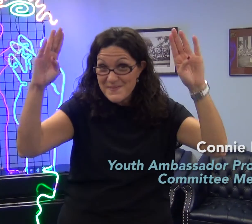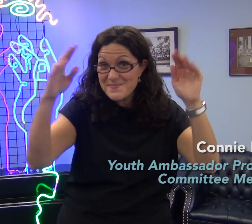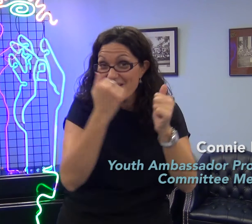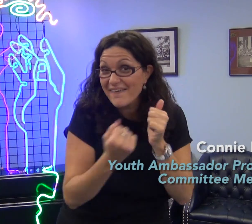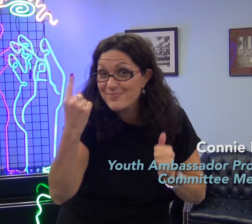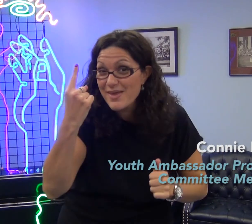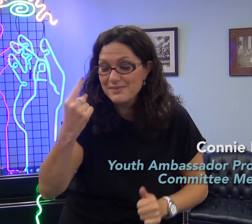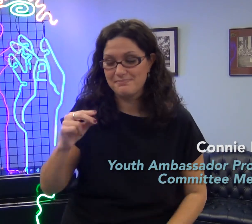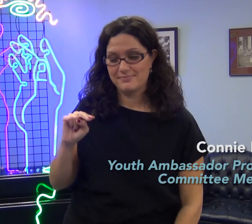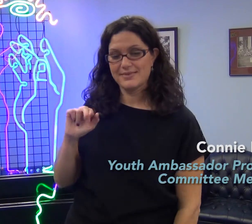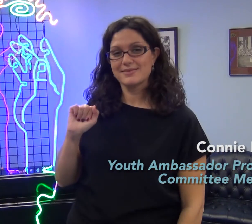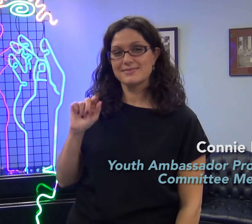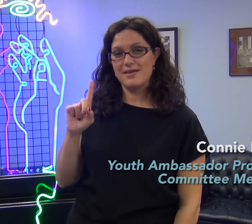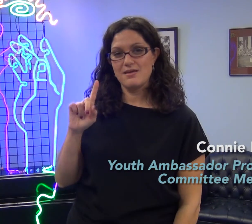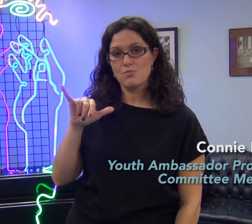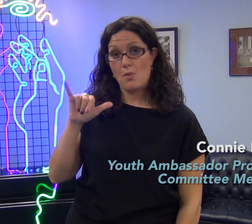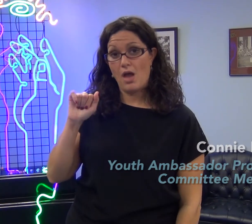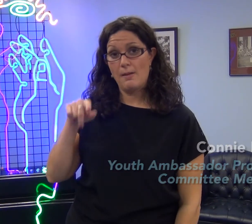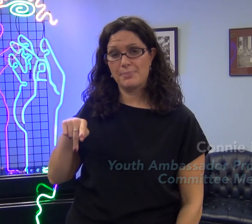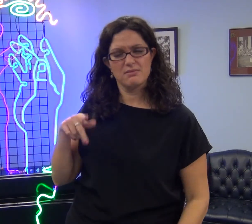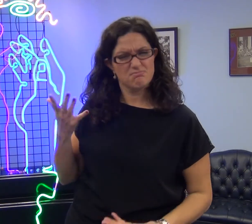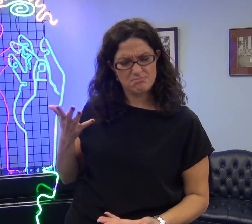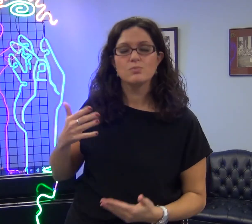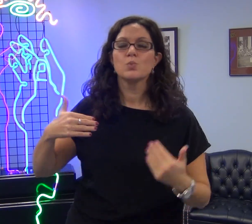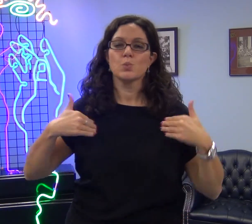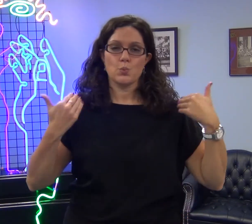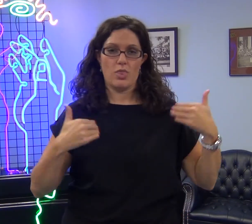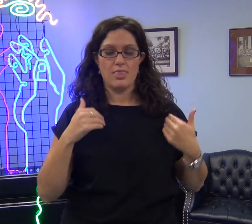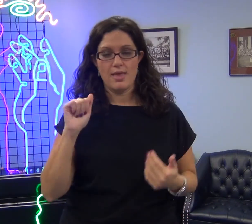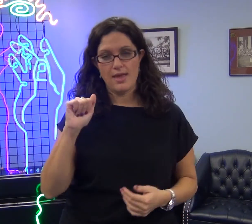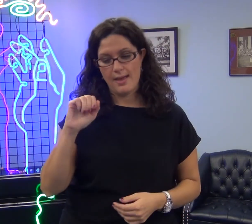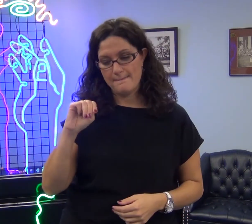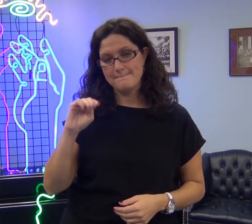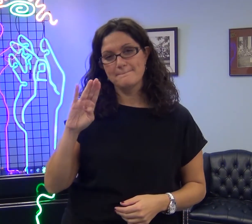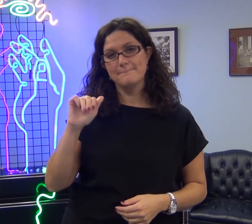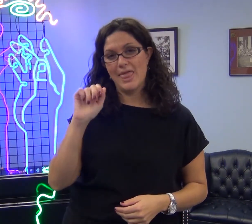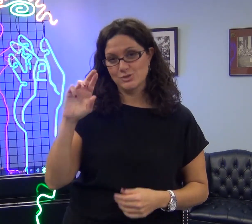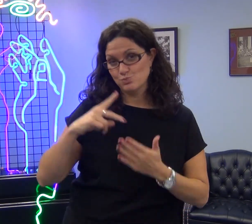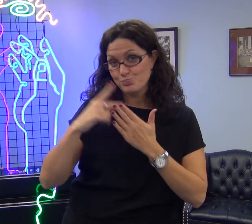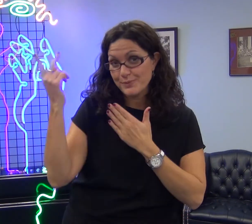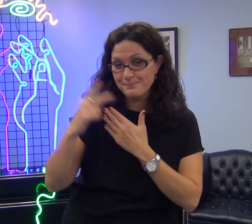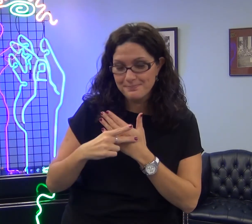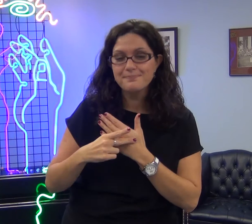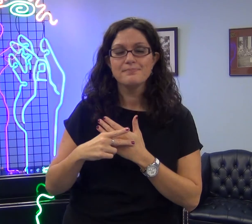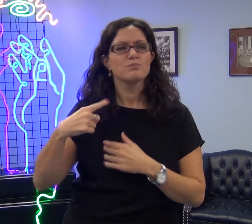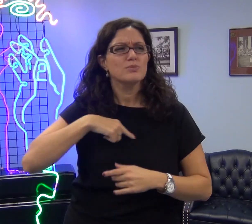Hello Everyone! The NAD YAP is the NAD Youth Ambassador Program.